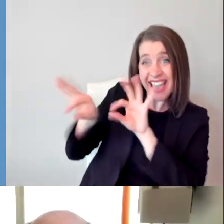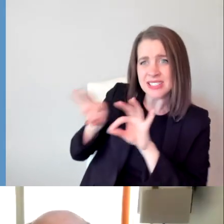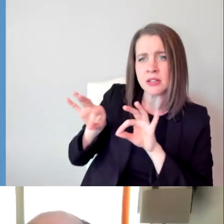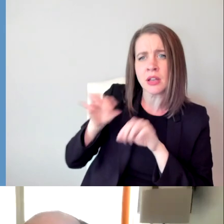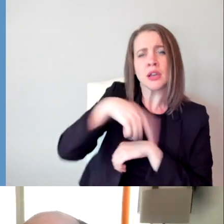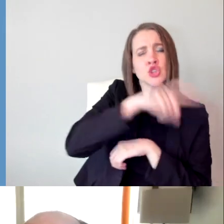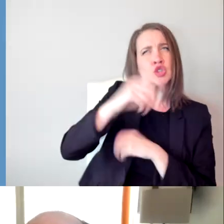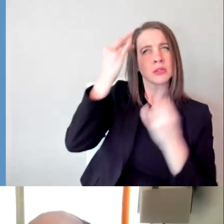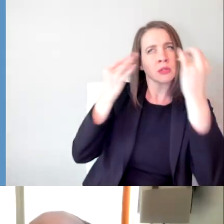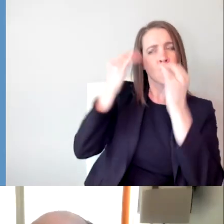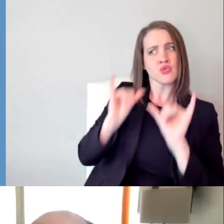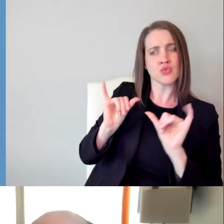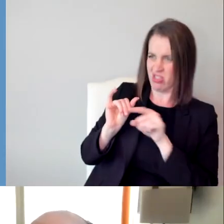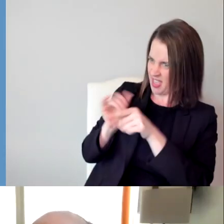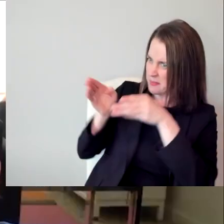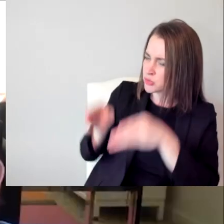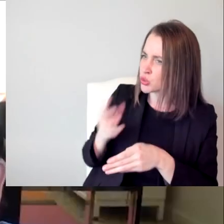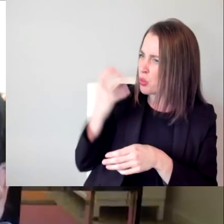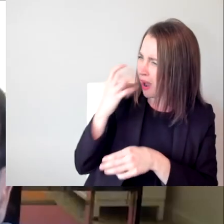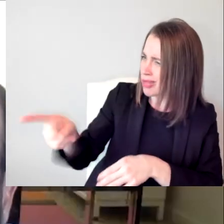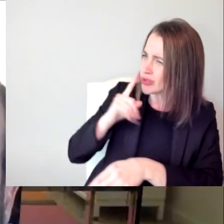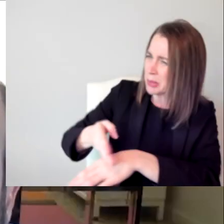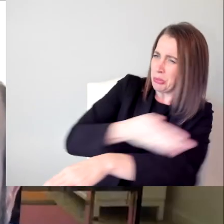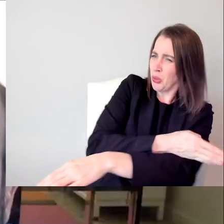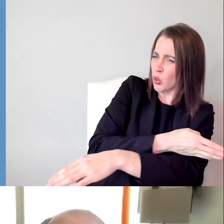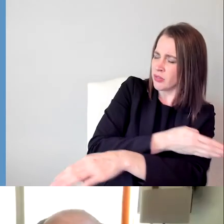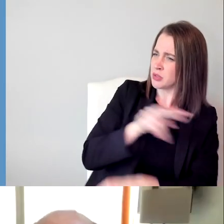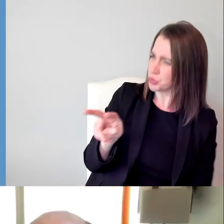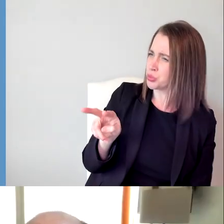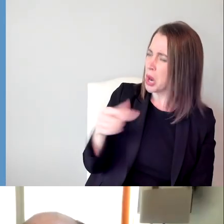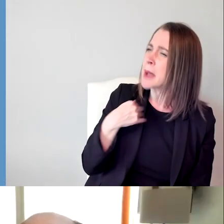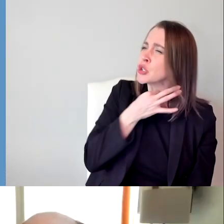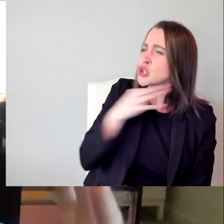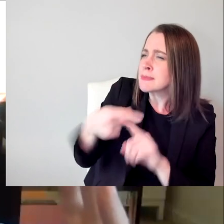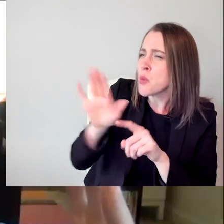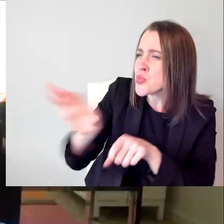has come a long way to get to this spot, where I'm interested in what they're doing. And it's an unfortunate reality that we